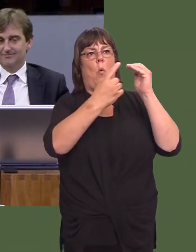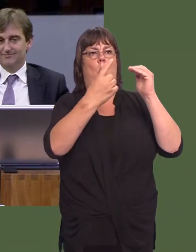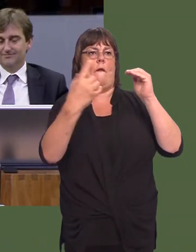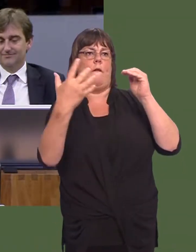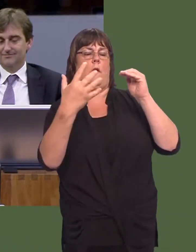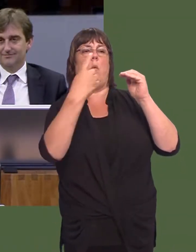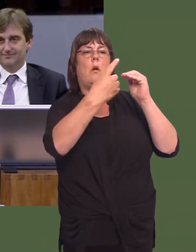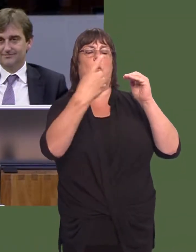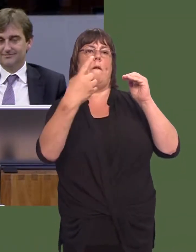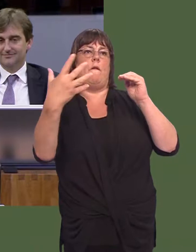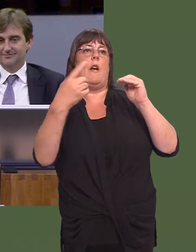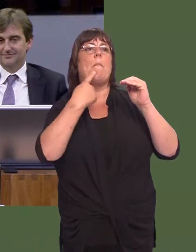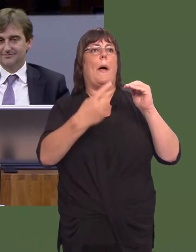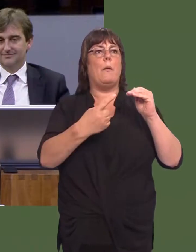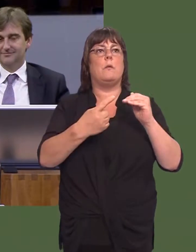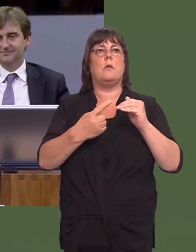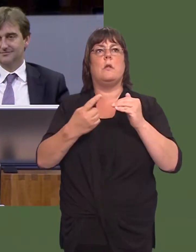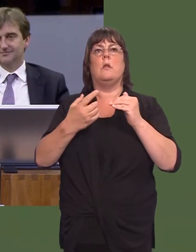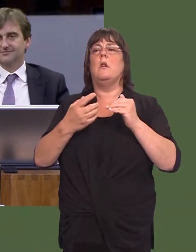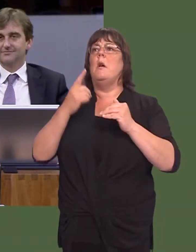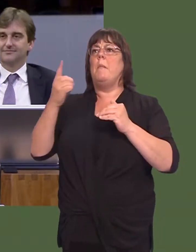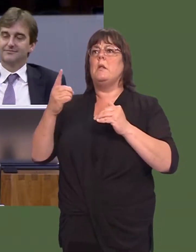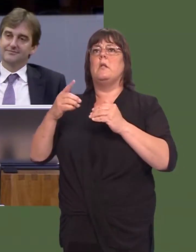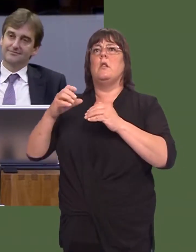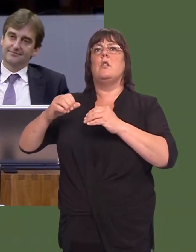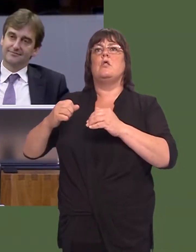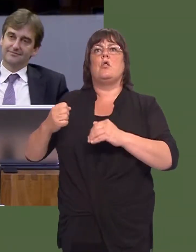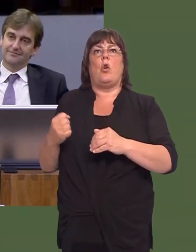You, yesterday, said that Labour Party policy was to get rid of the Barnett formula.